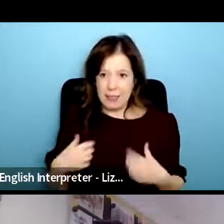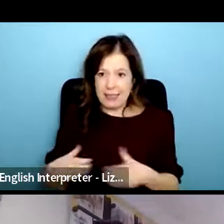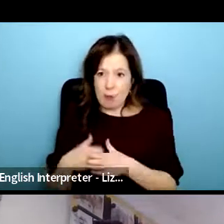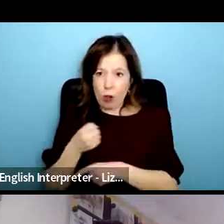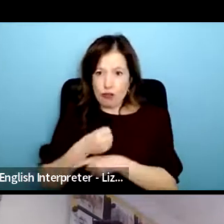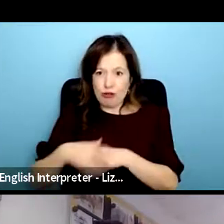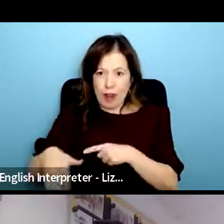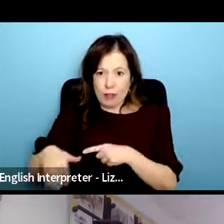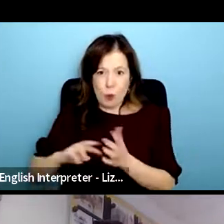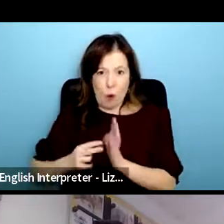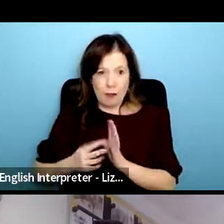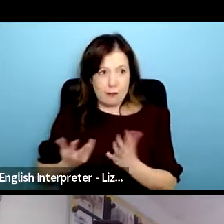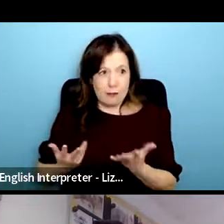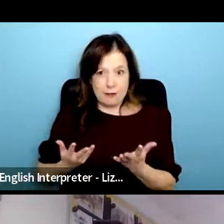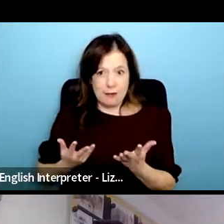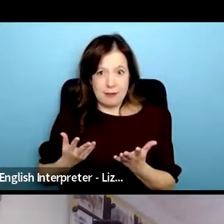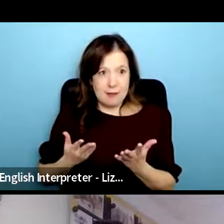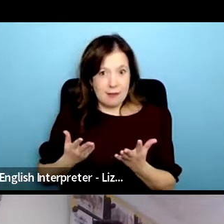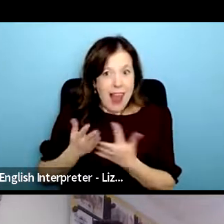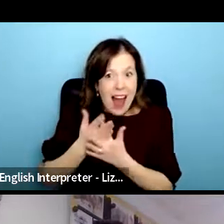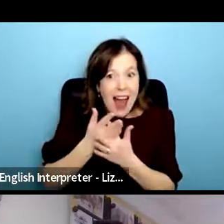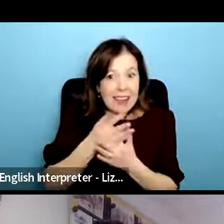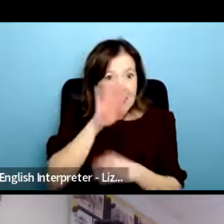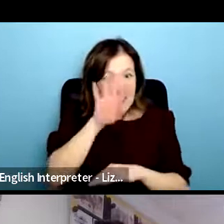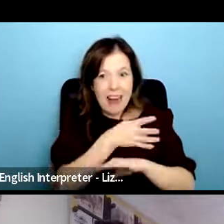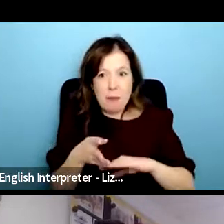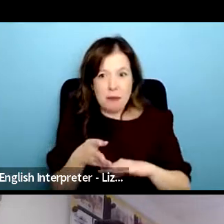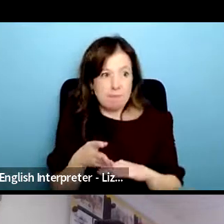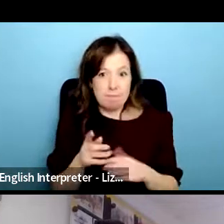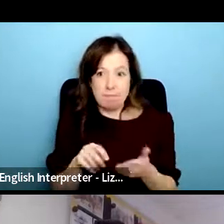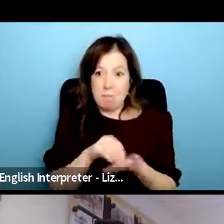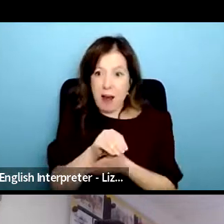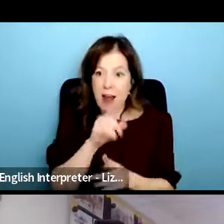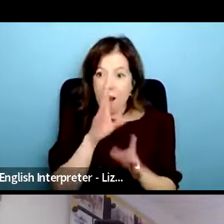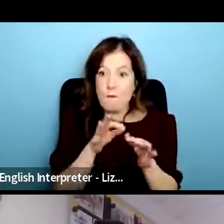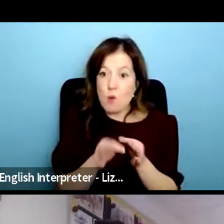organization you can't afford to pay for the database to do your fundraising research